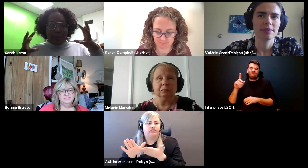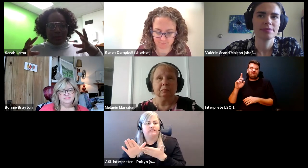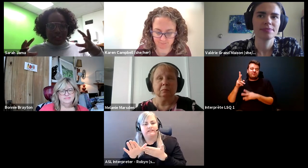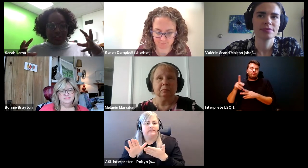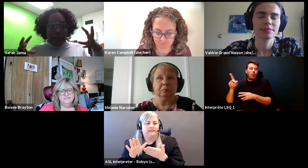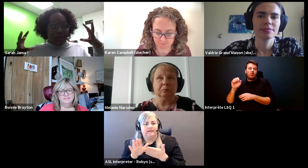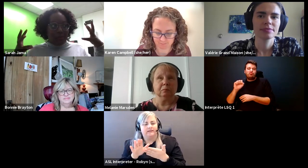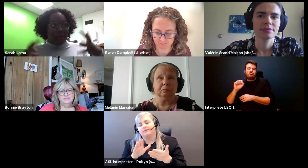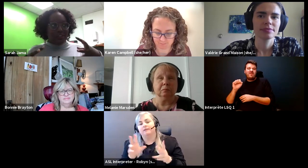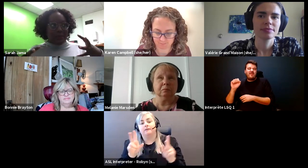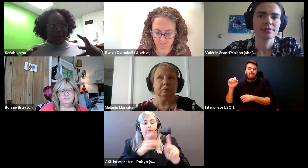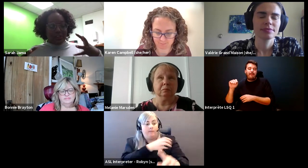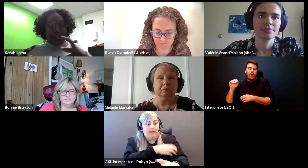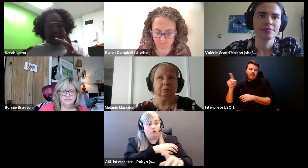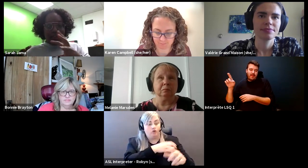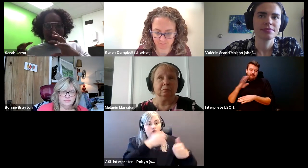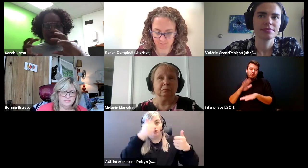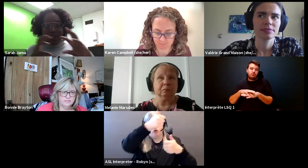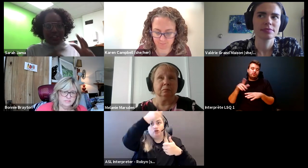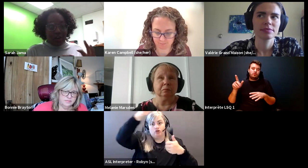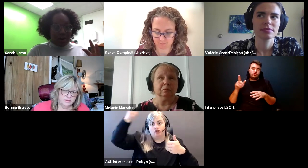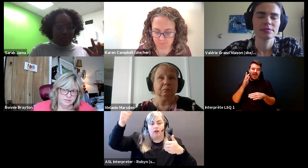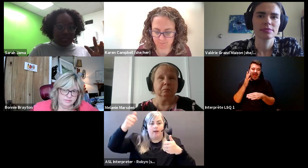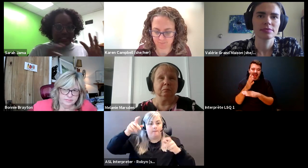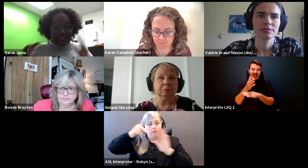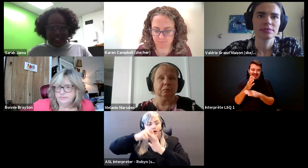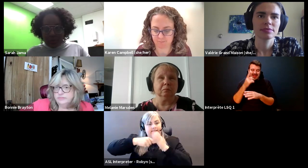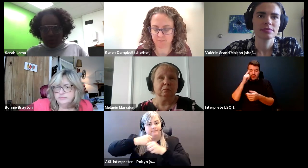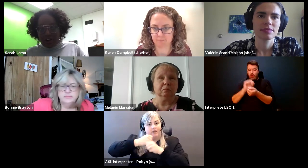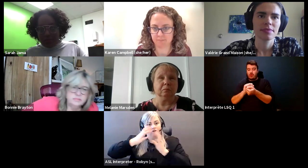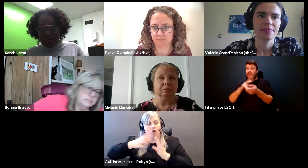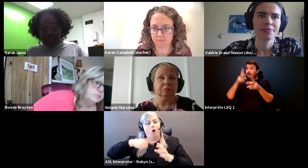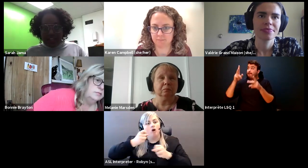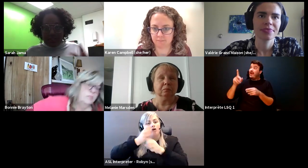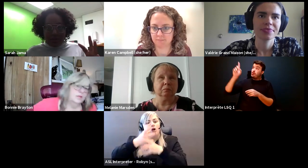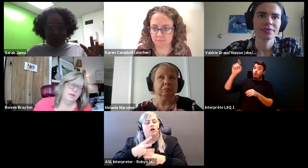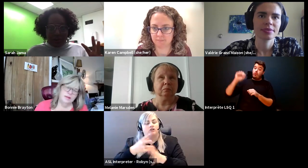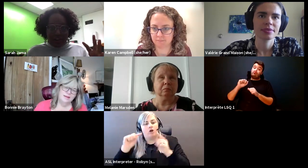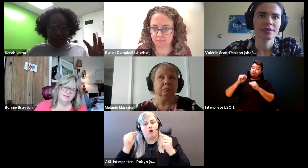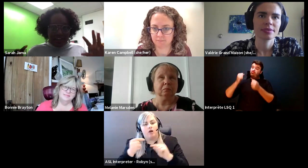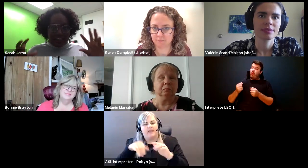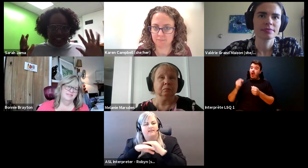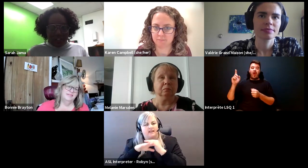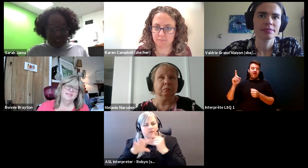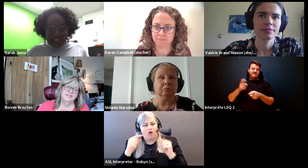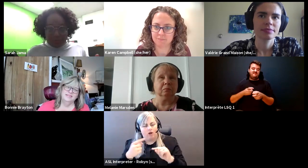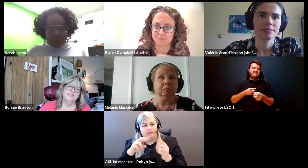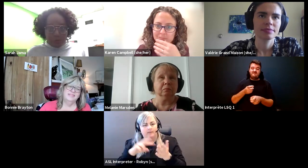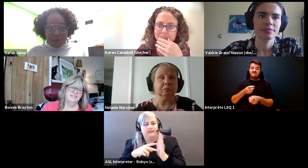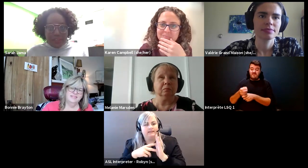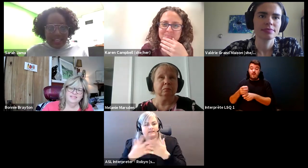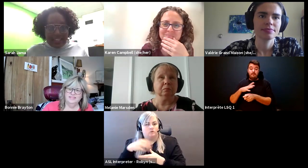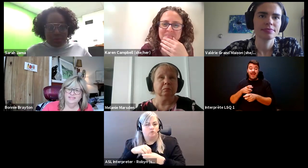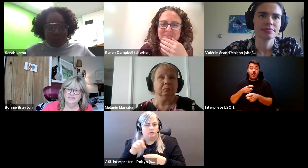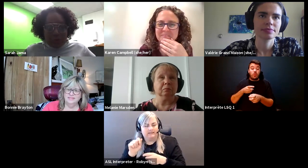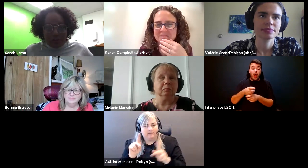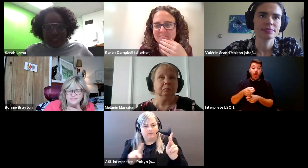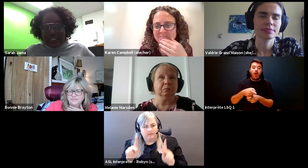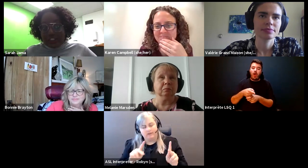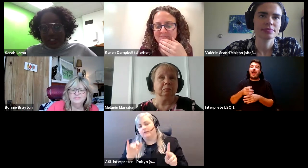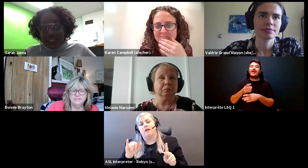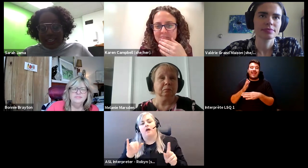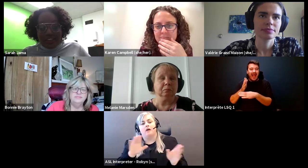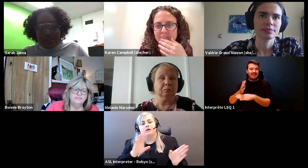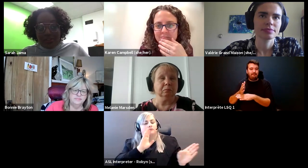Sarah Jama: people in positions of power and policymakers say they're causing harm but it's accessible harm and therefore it's including disabled people and that moves away from the initial intent of.